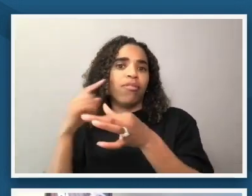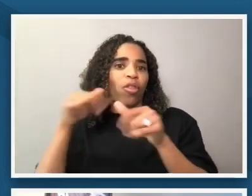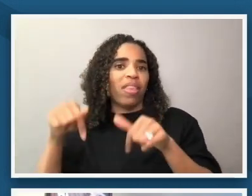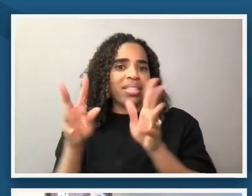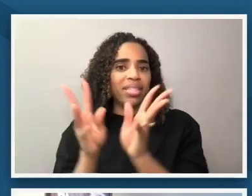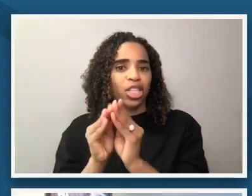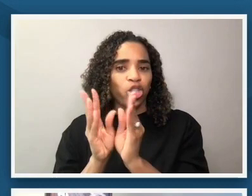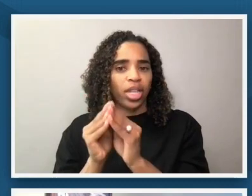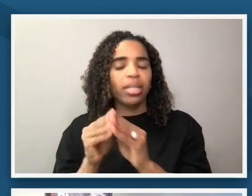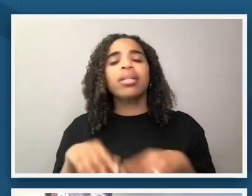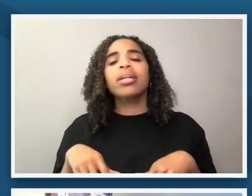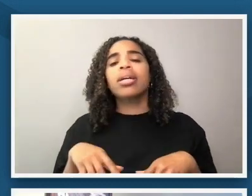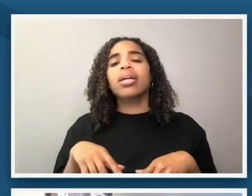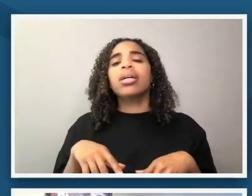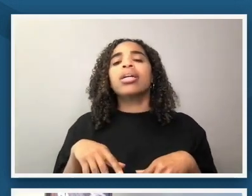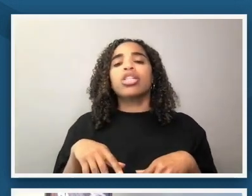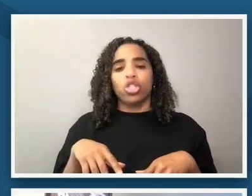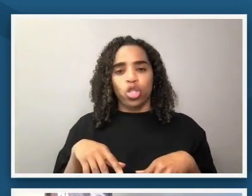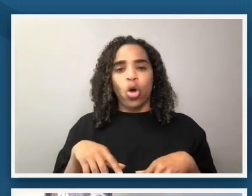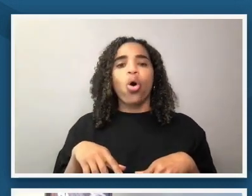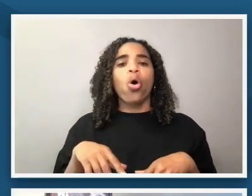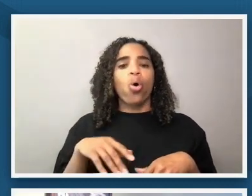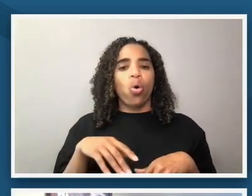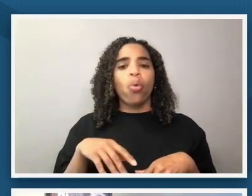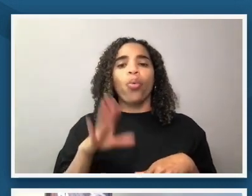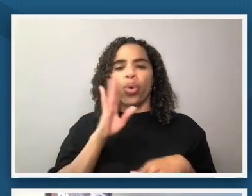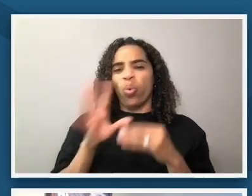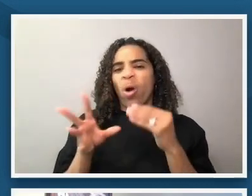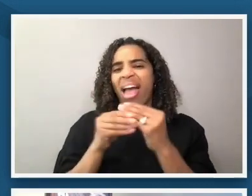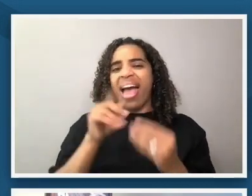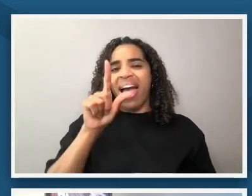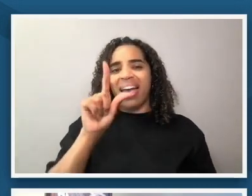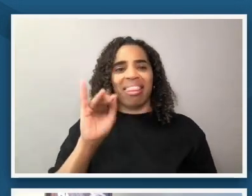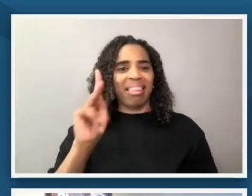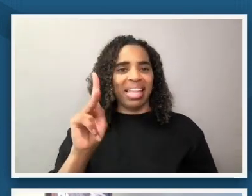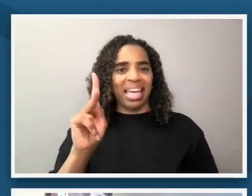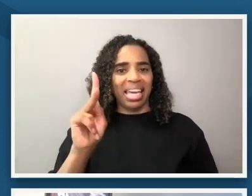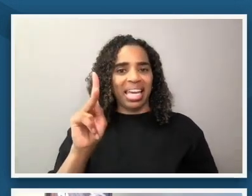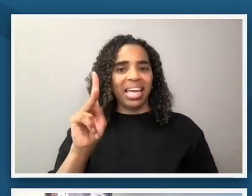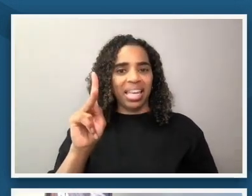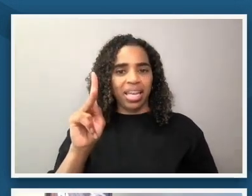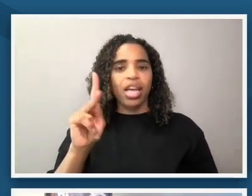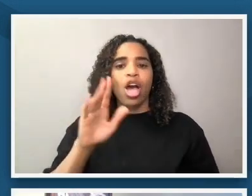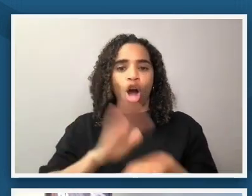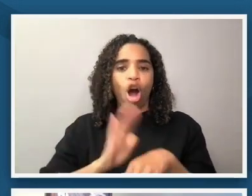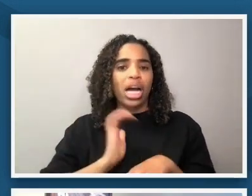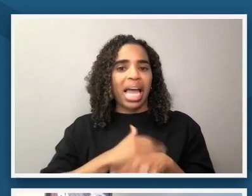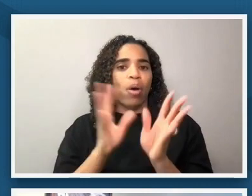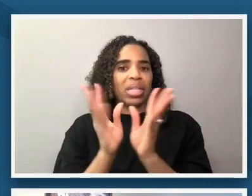so we'll be sure to put the link to that learning lab collection on our sessions